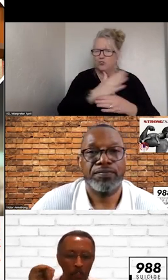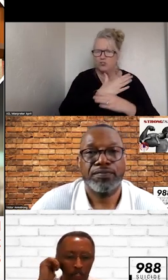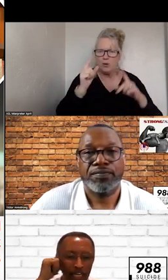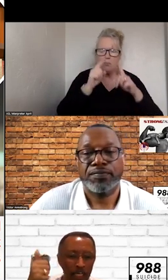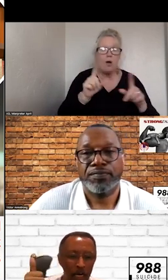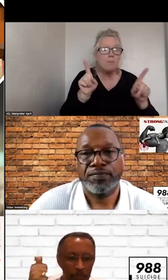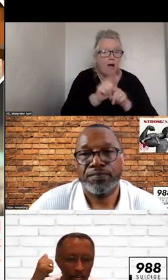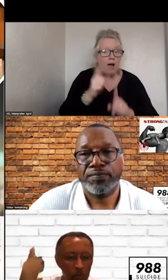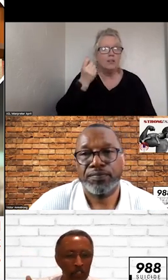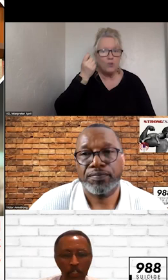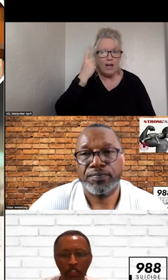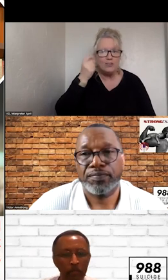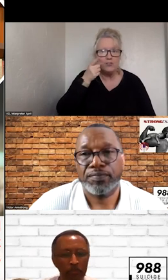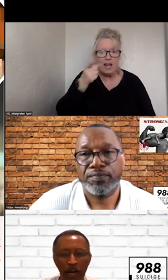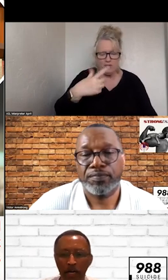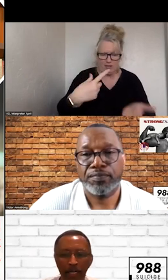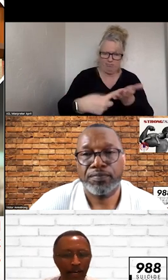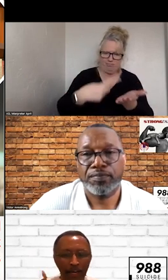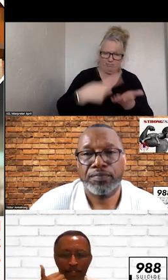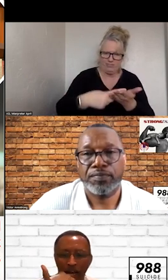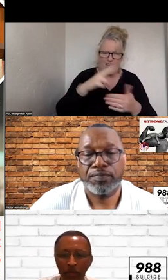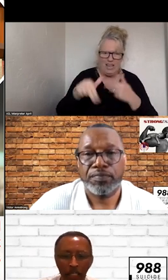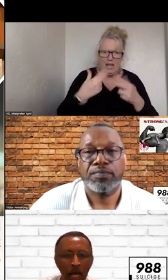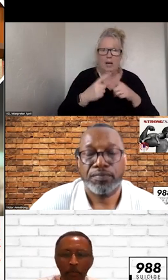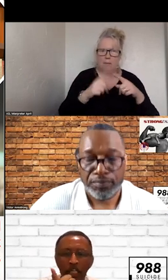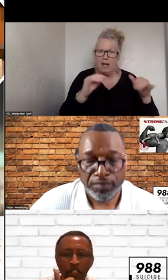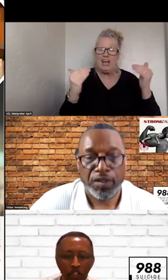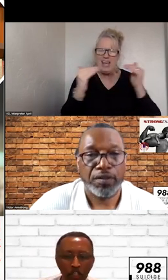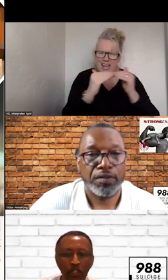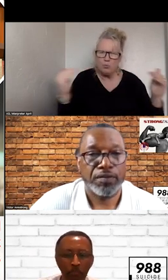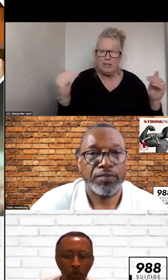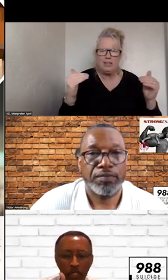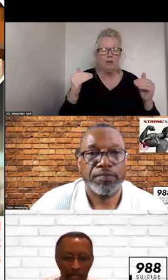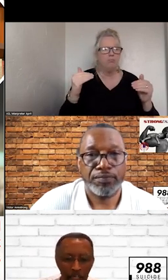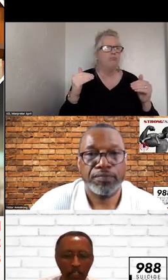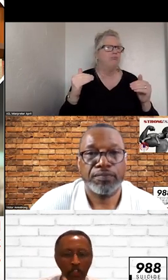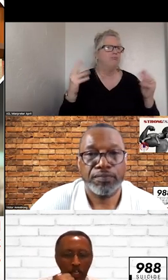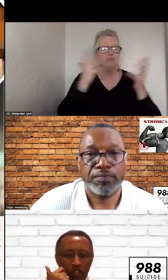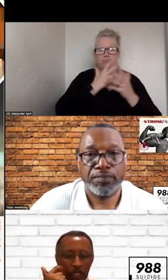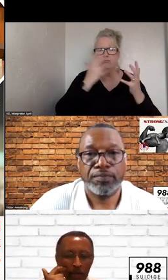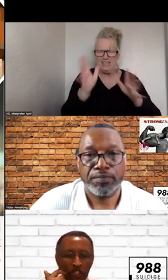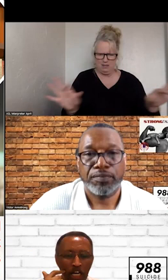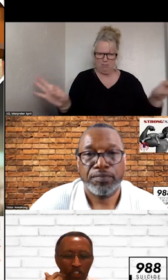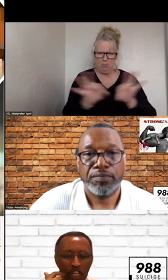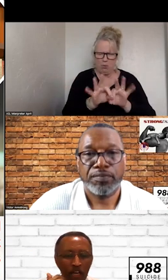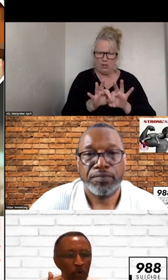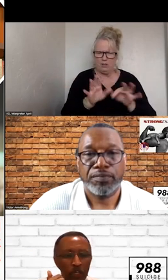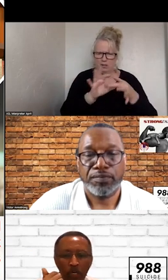AND LINKING UP THE DISCUSSION ABOUT PARODY. IT IS IMPORTANT IF WE ARE